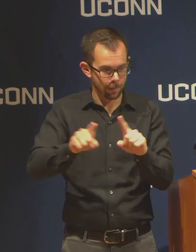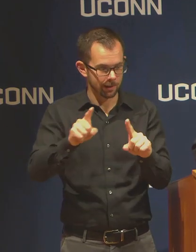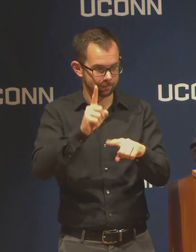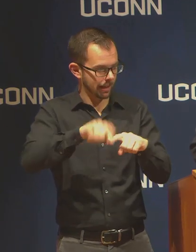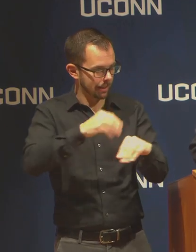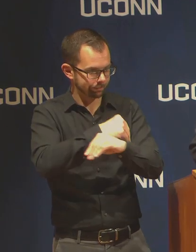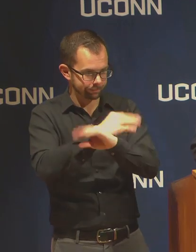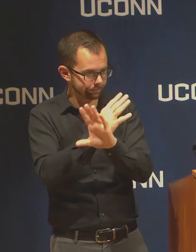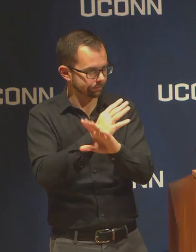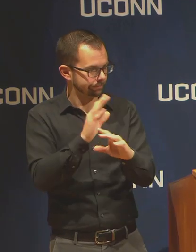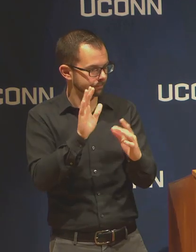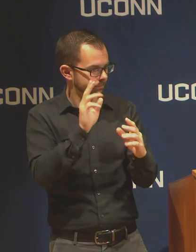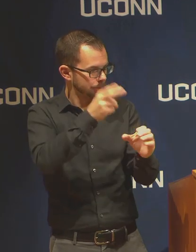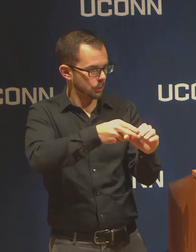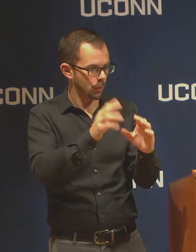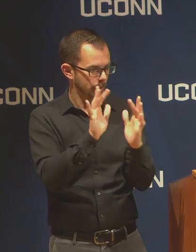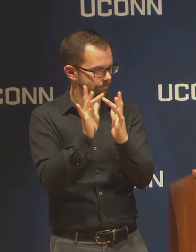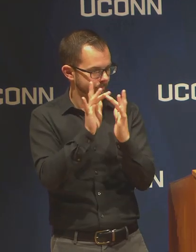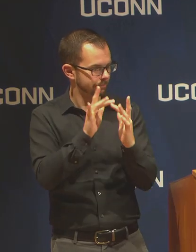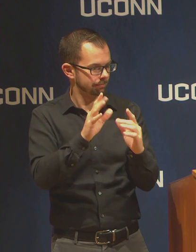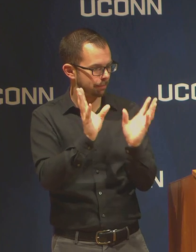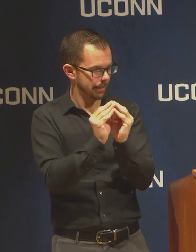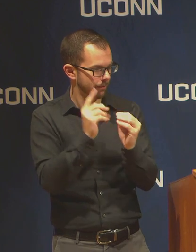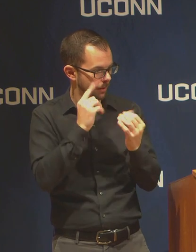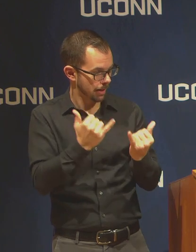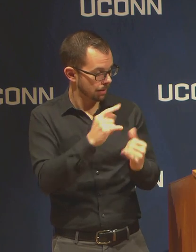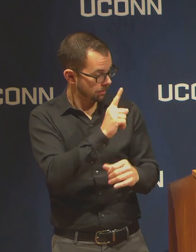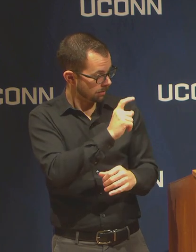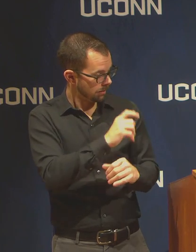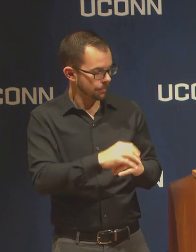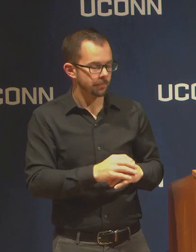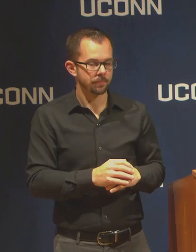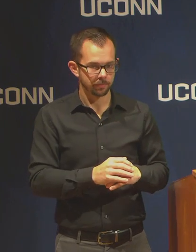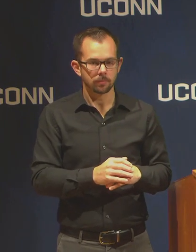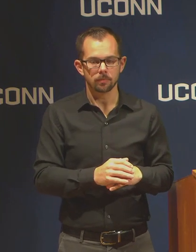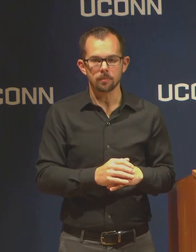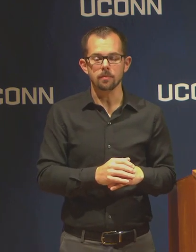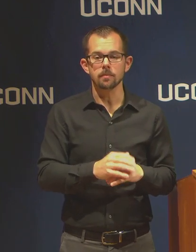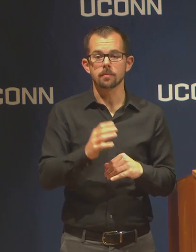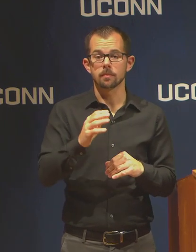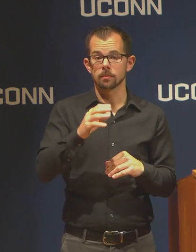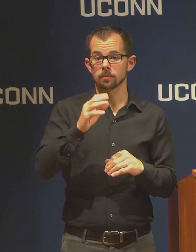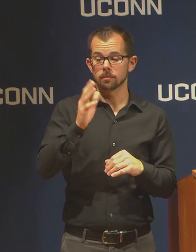Yes. And as I mentioned when we developed our initial approach,